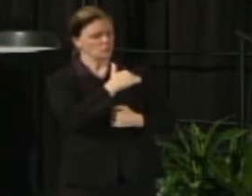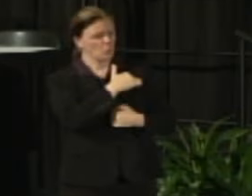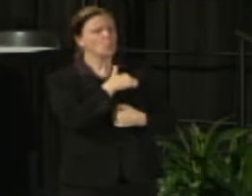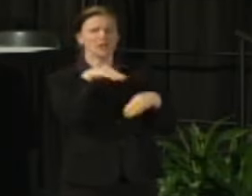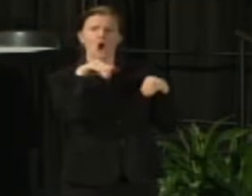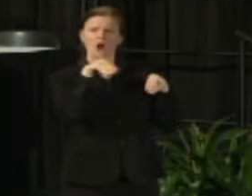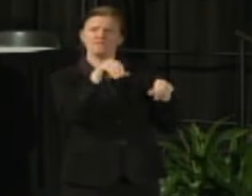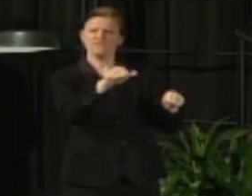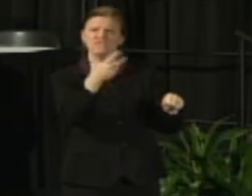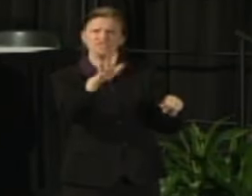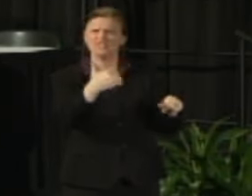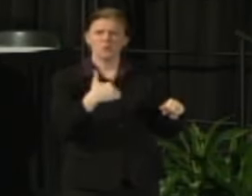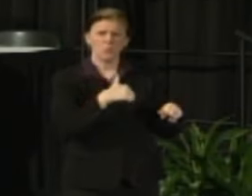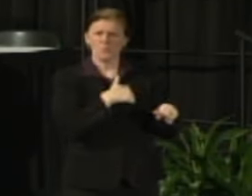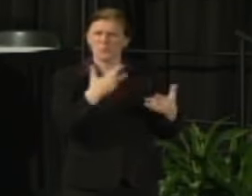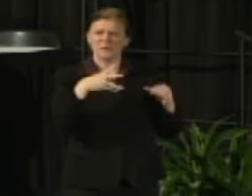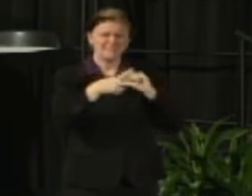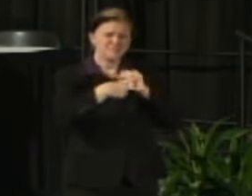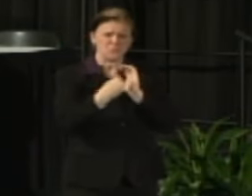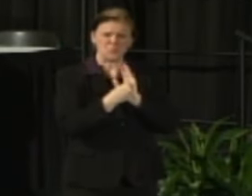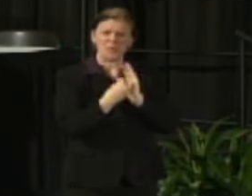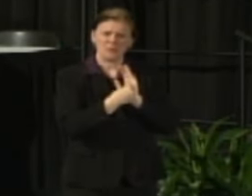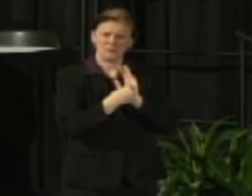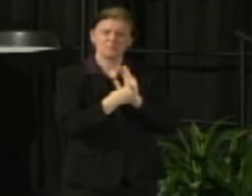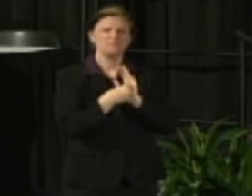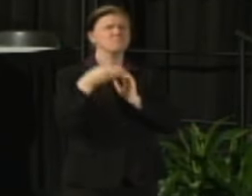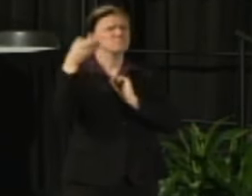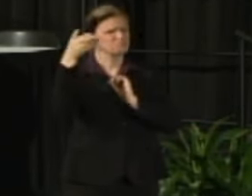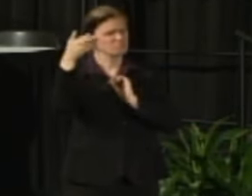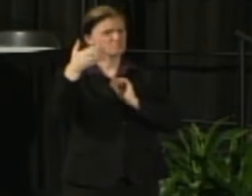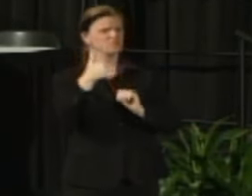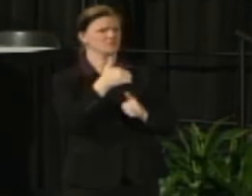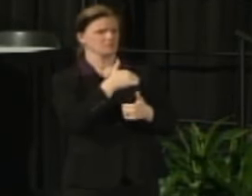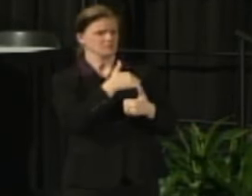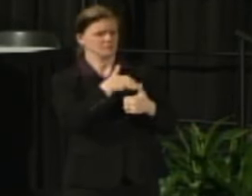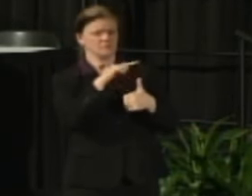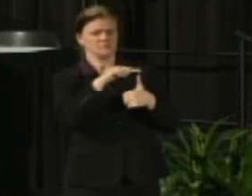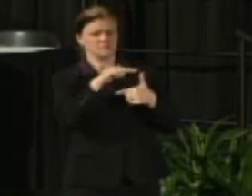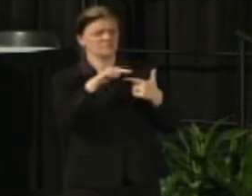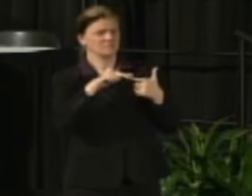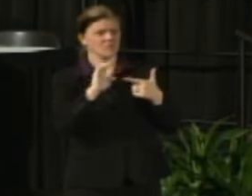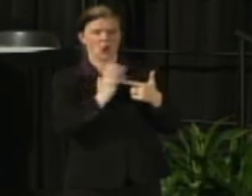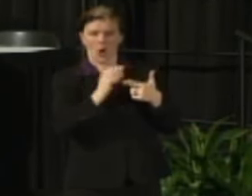and you really gave a compelling case talking about some of the data that exists.